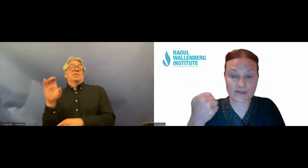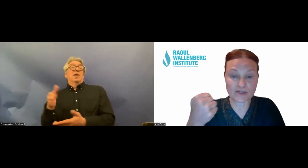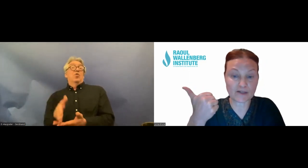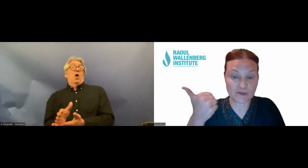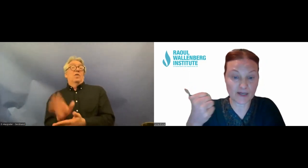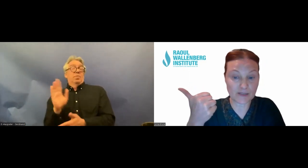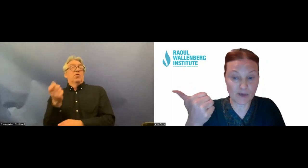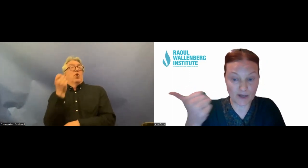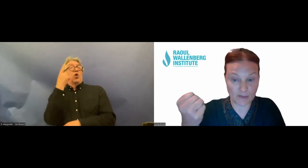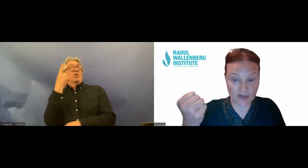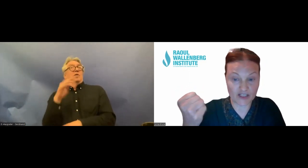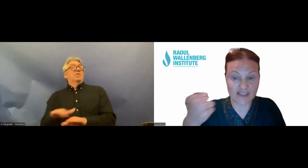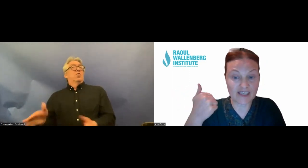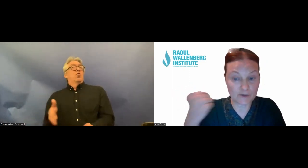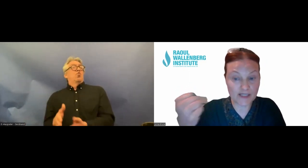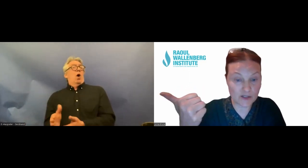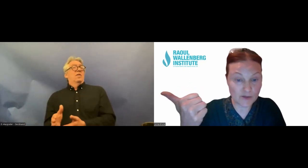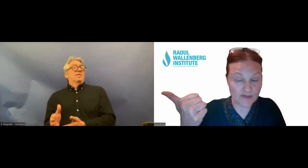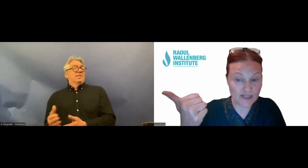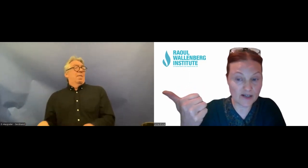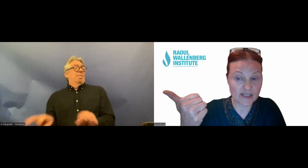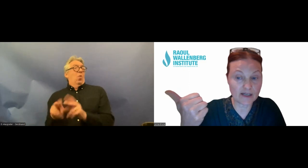of children's rights in public operations increased use of the CRC in